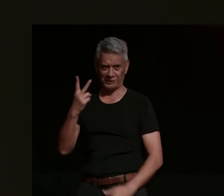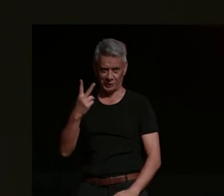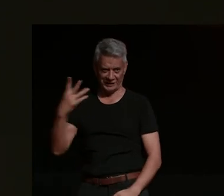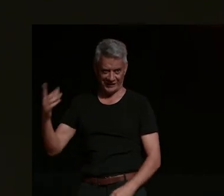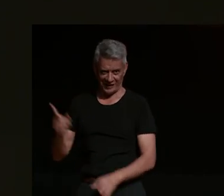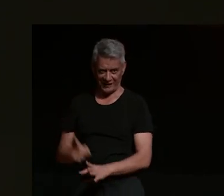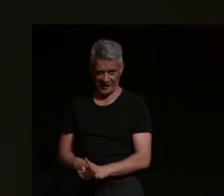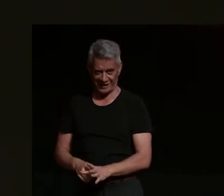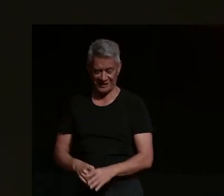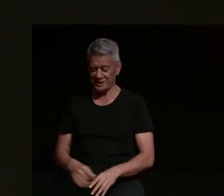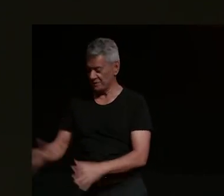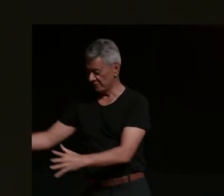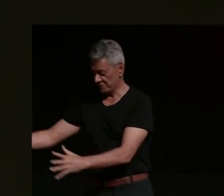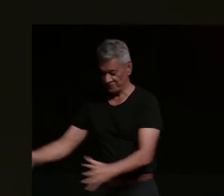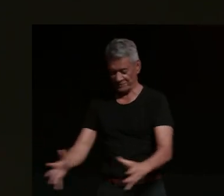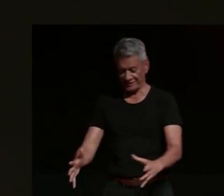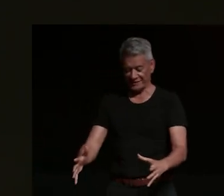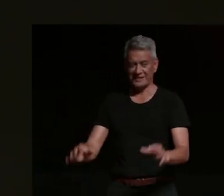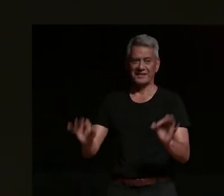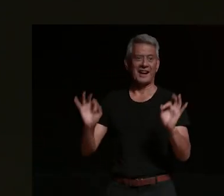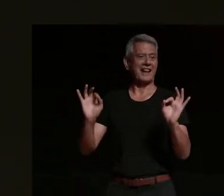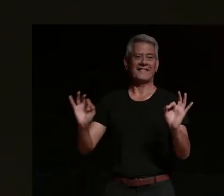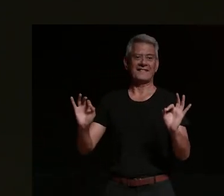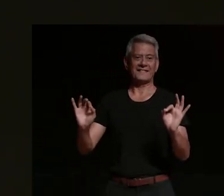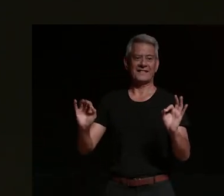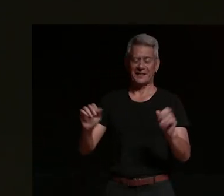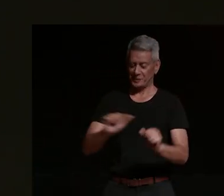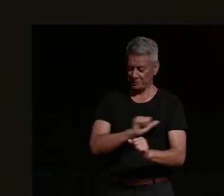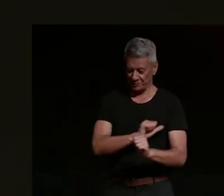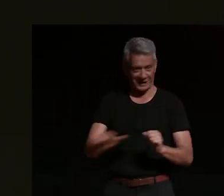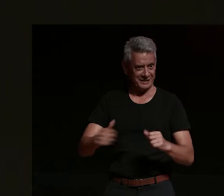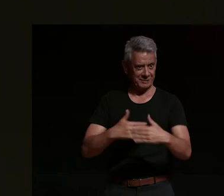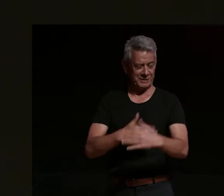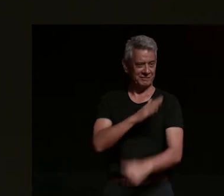but i love that thing and it was the best christmas i've ever had since honestly and for the